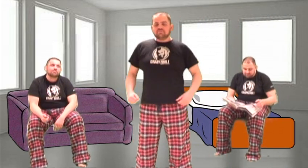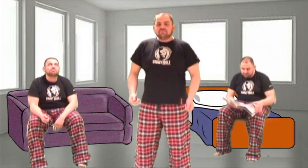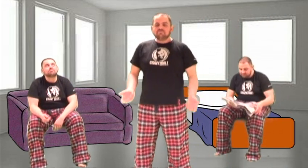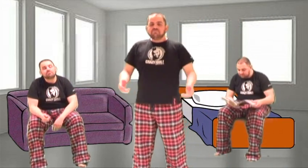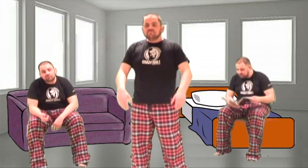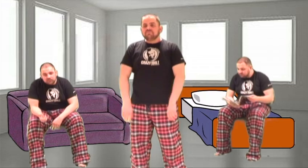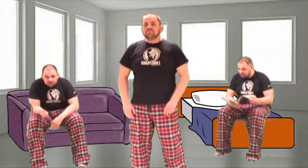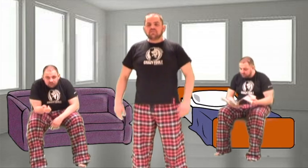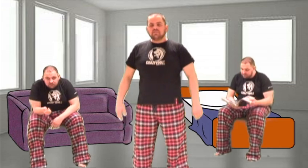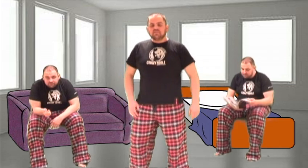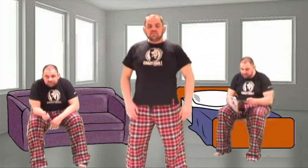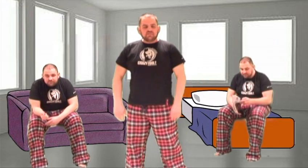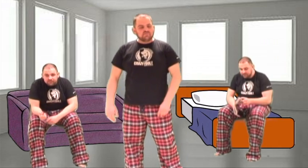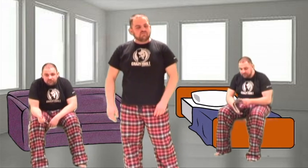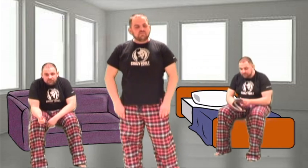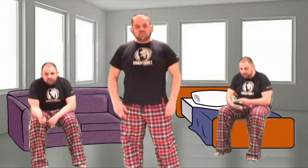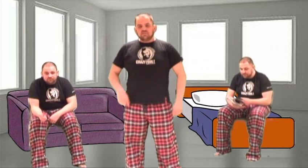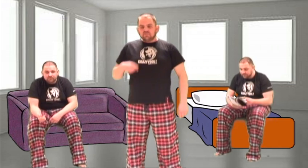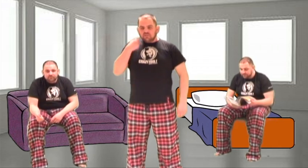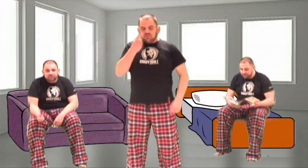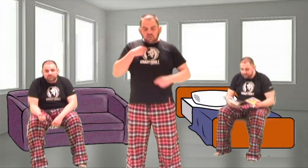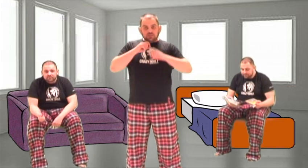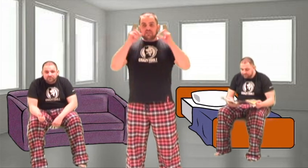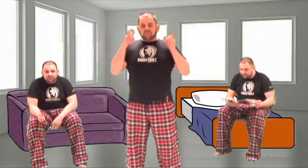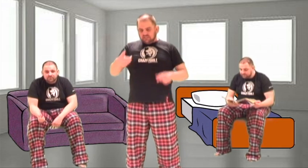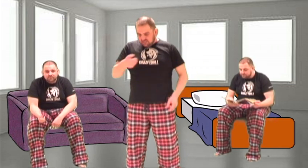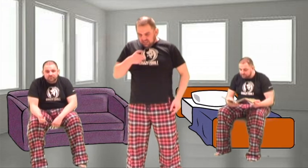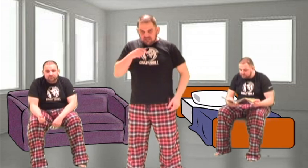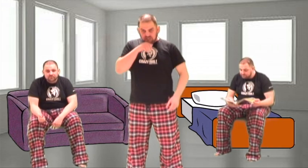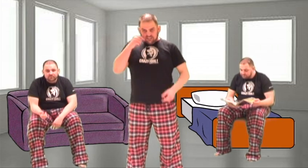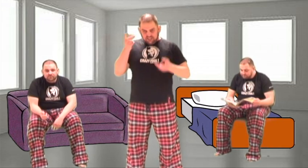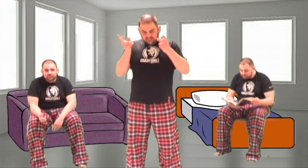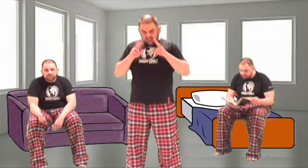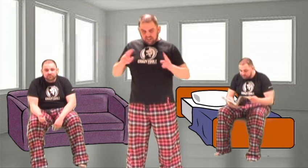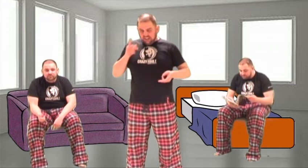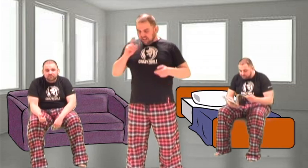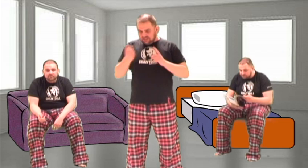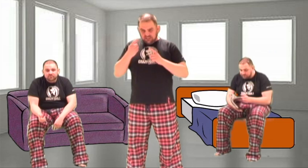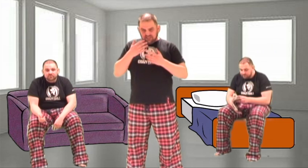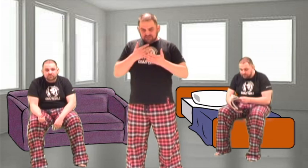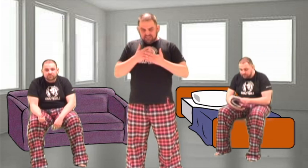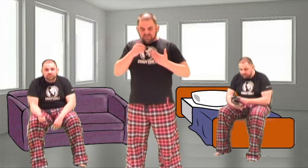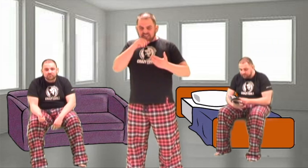Tomorrow I'll wake up, do some P90X Find a really nice girl, have some really